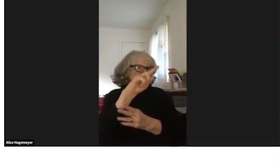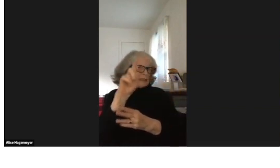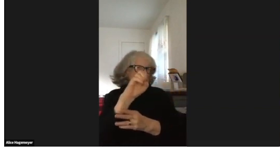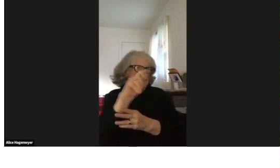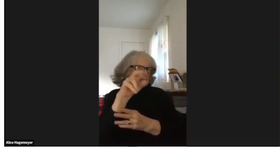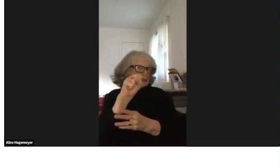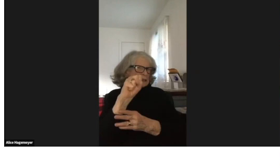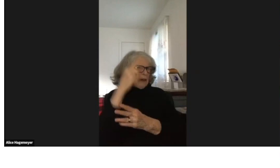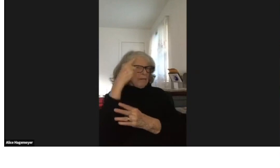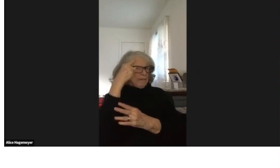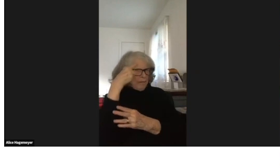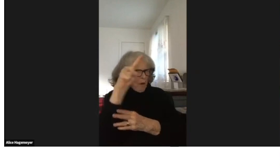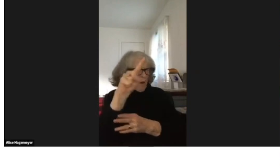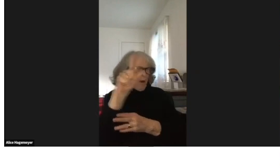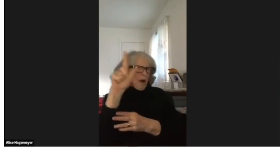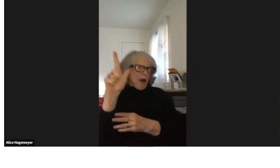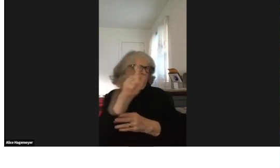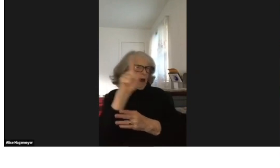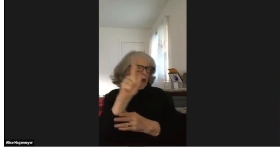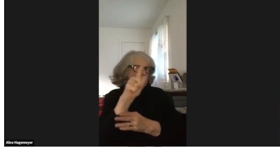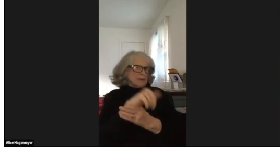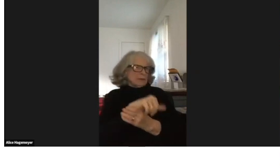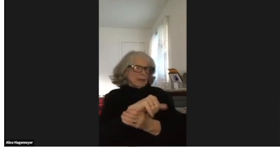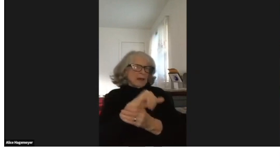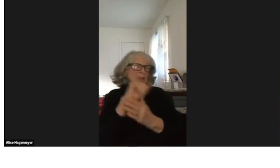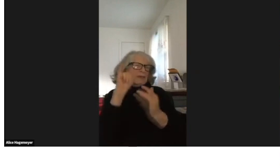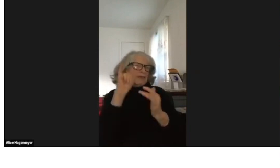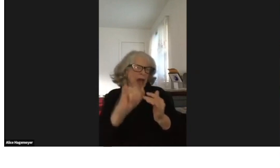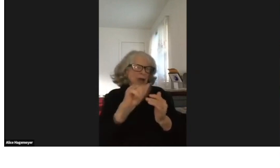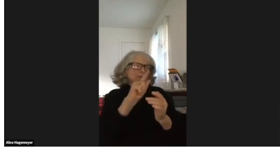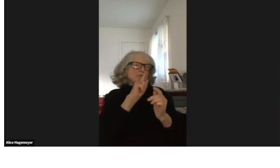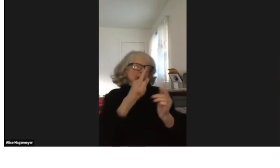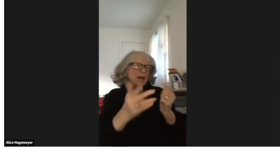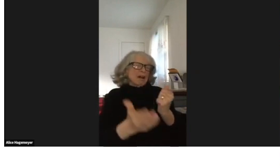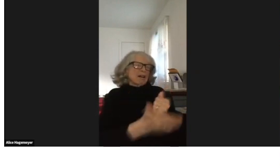He joined the Maryland Citizens for Libraries.